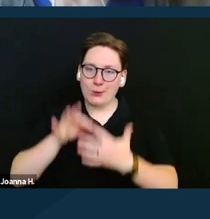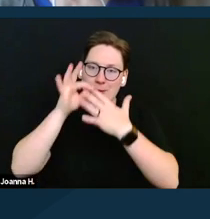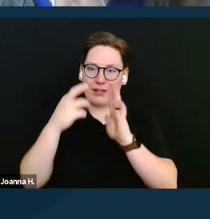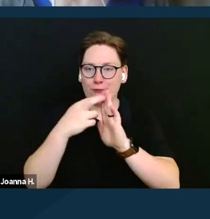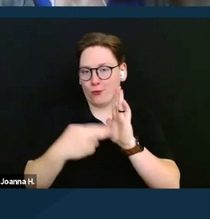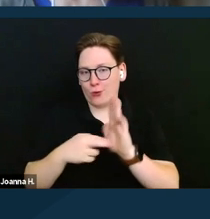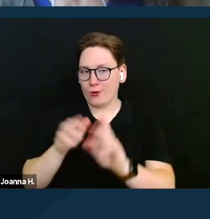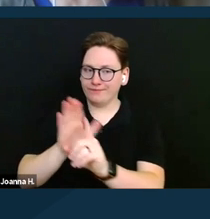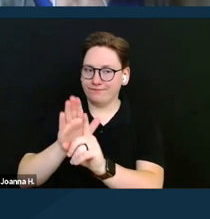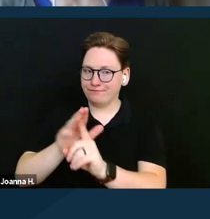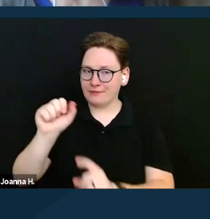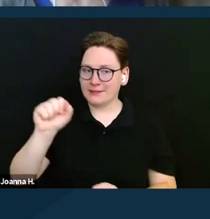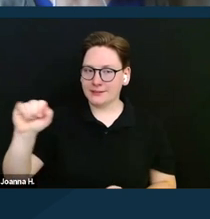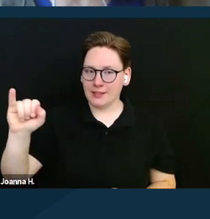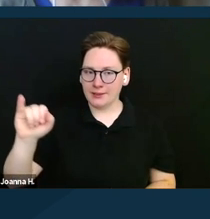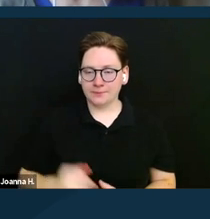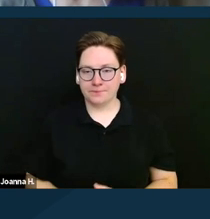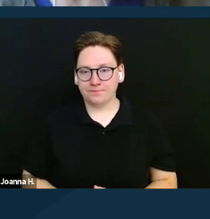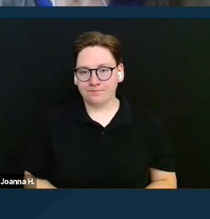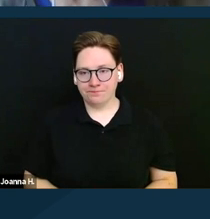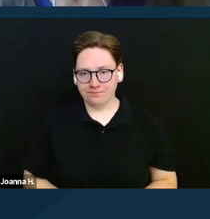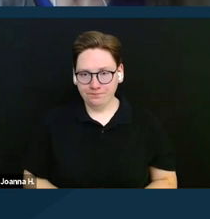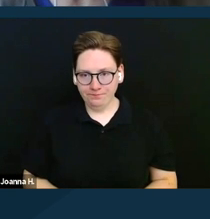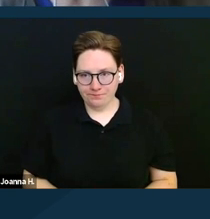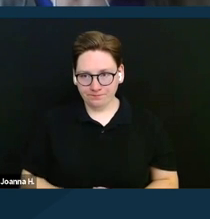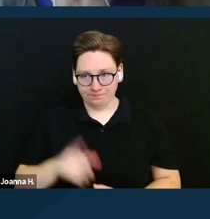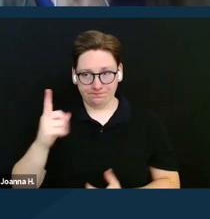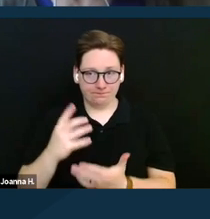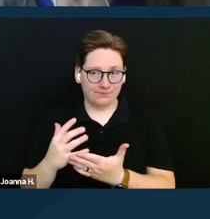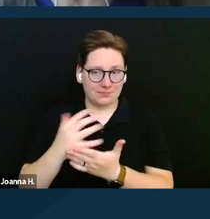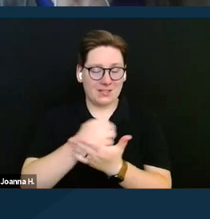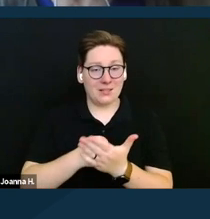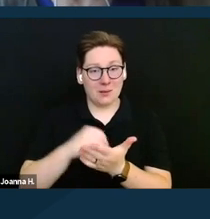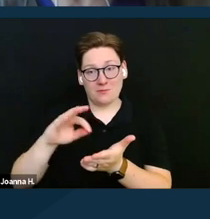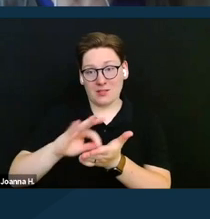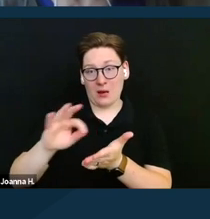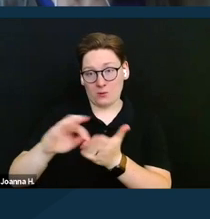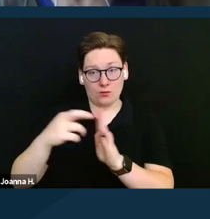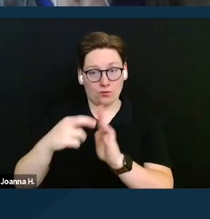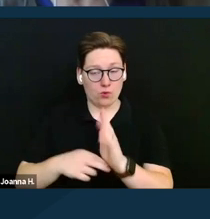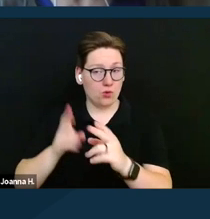This is an income counting rule called In-Kind Support and Maintenance.